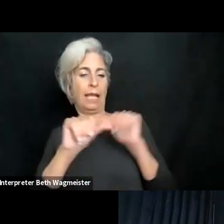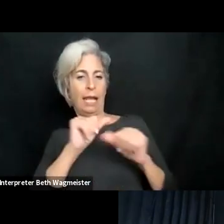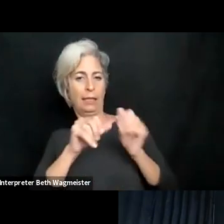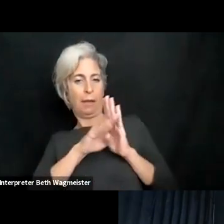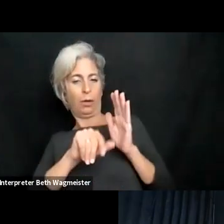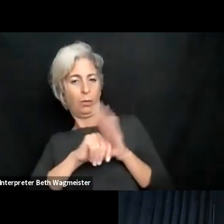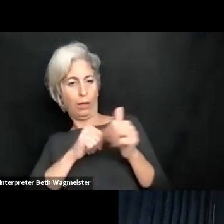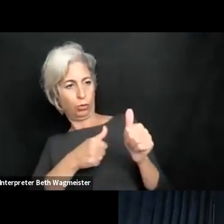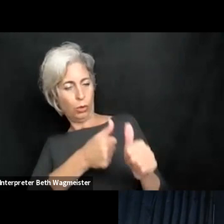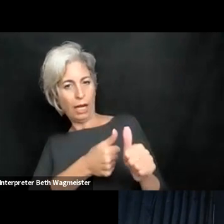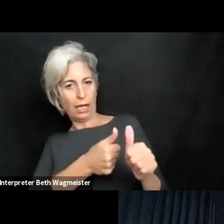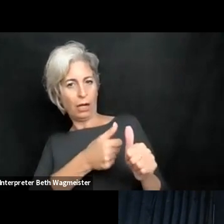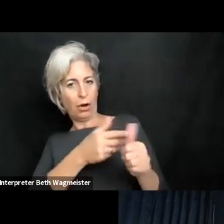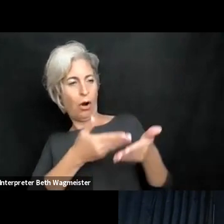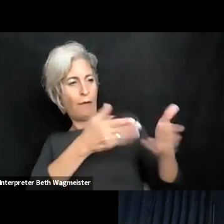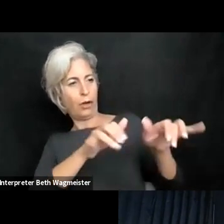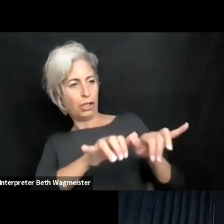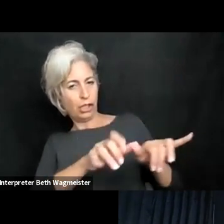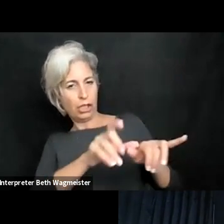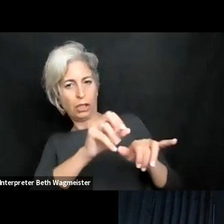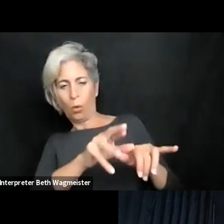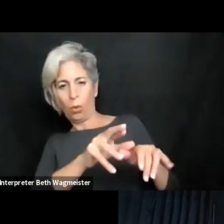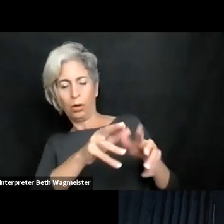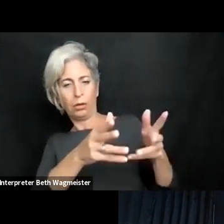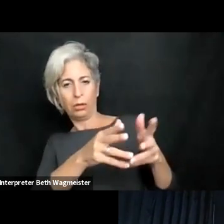hear from our students usually